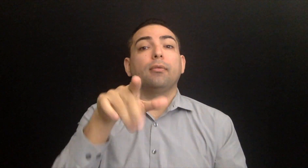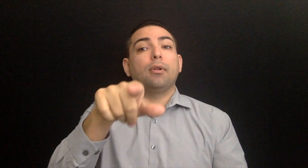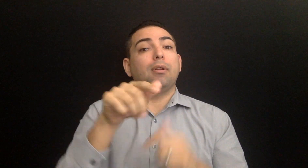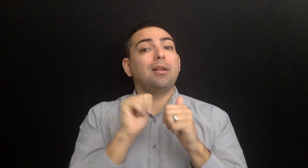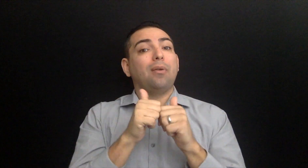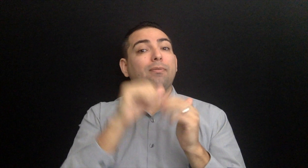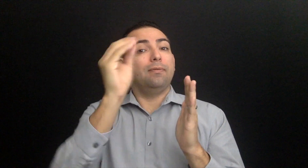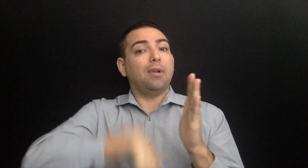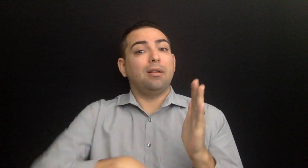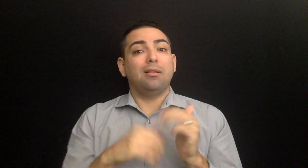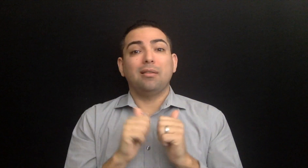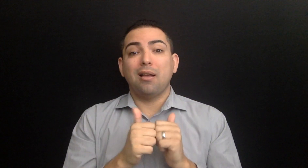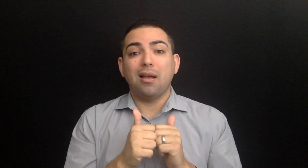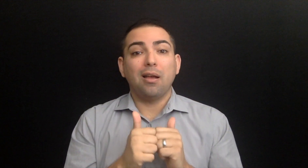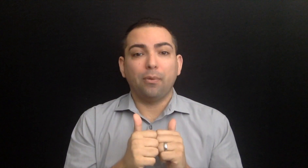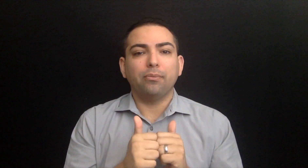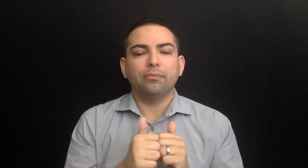How to apply?